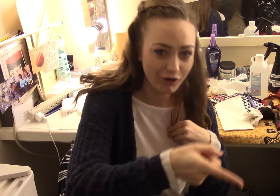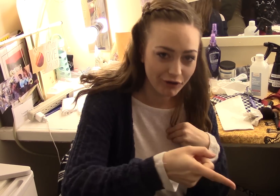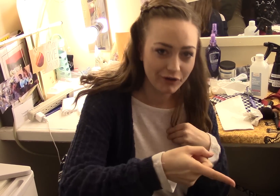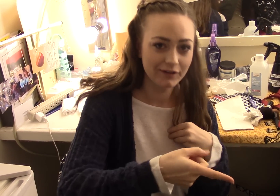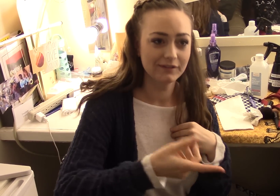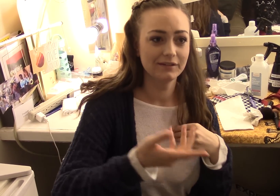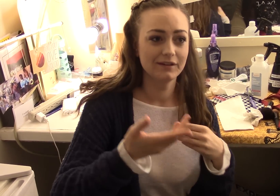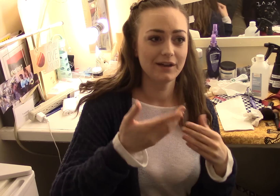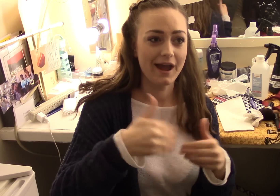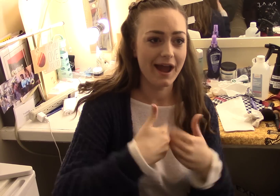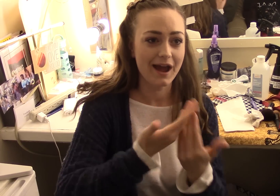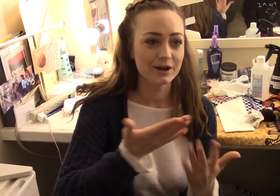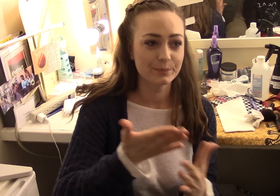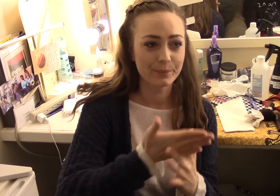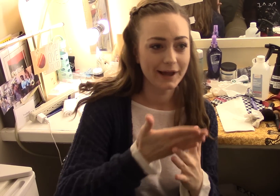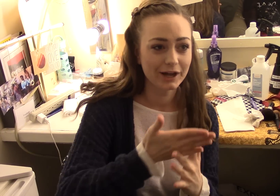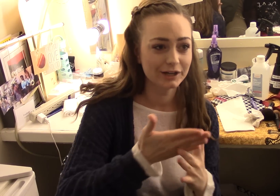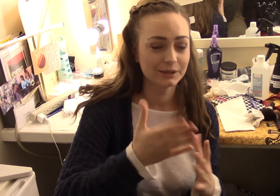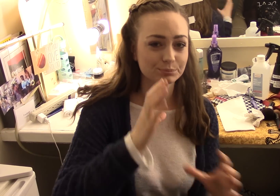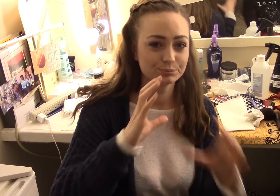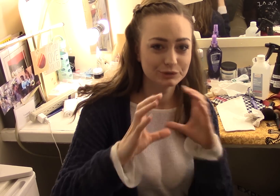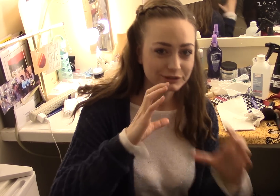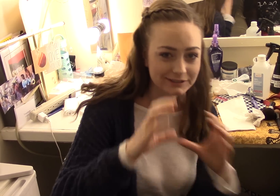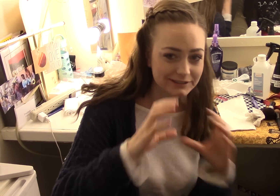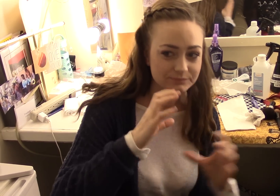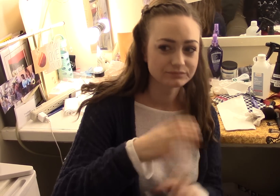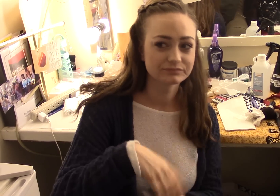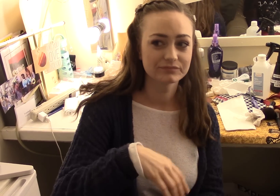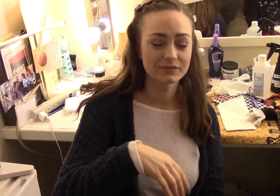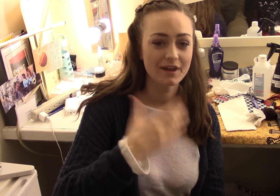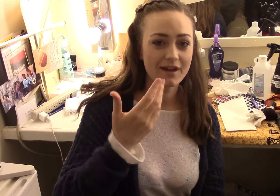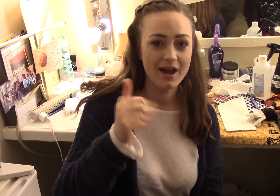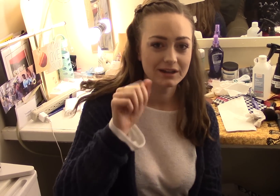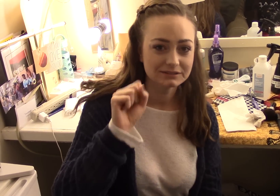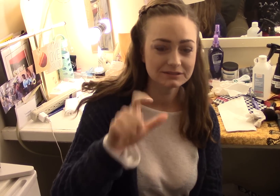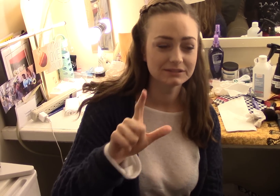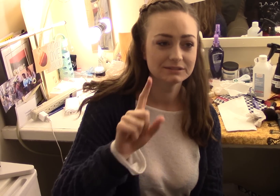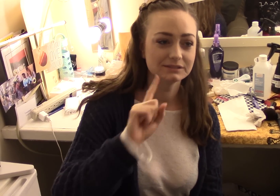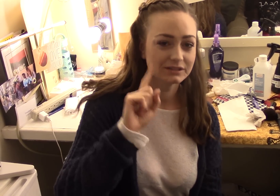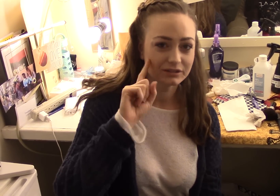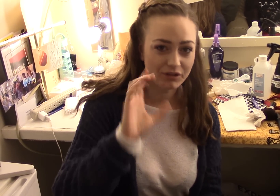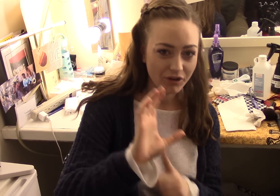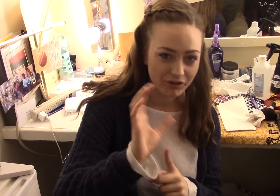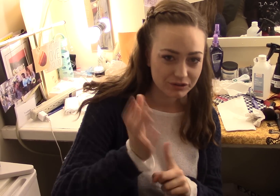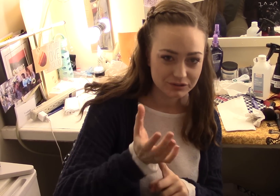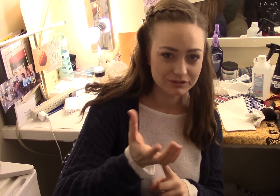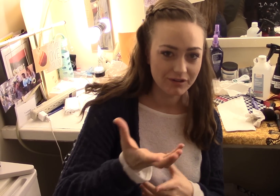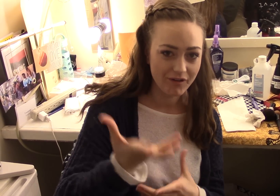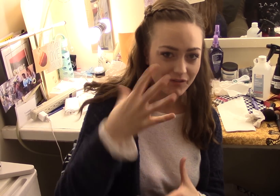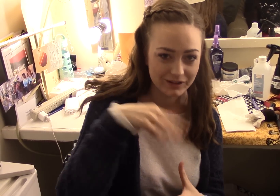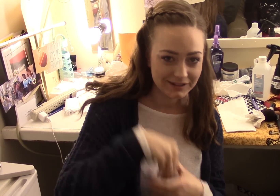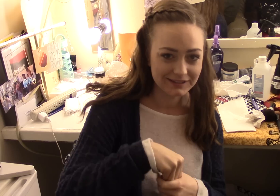who they are, and how to breach the communication gap to learn about